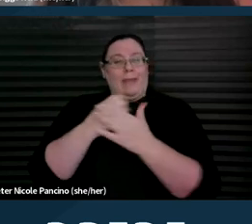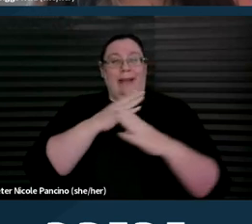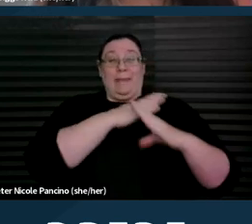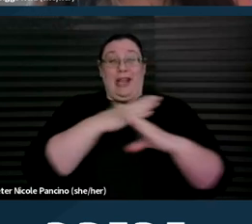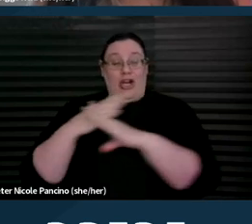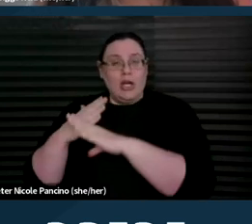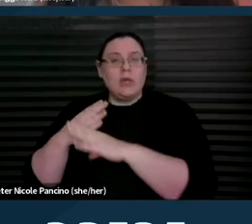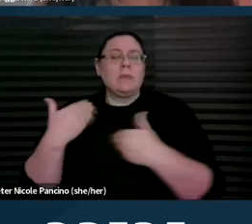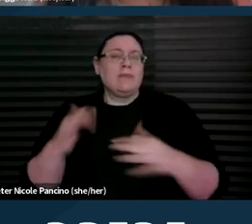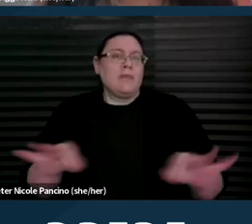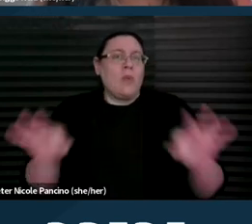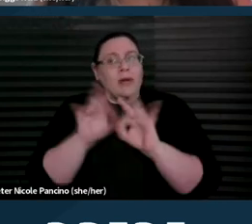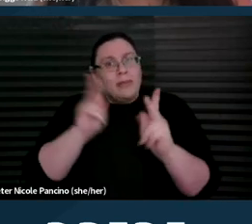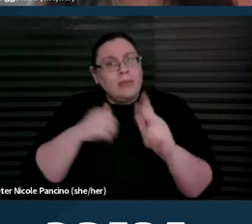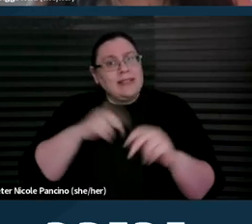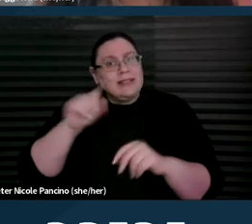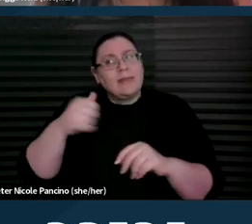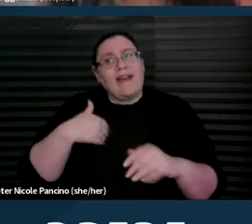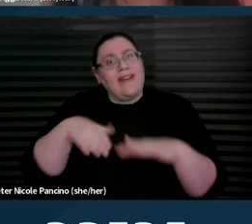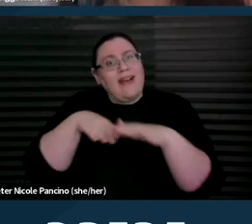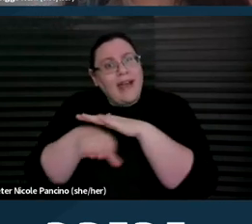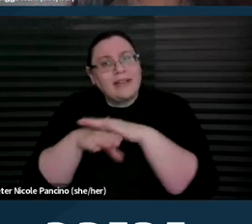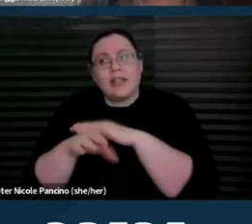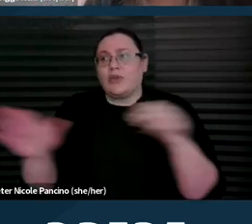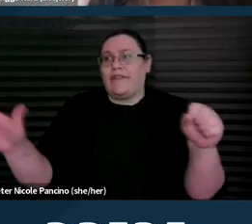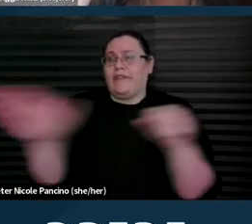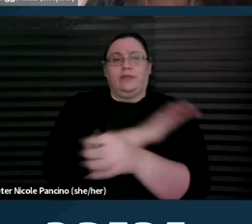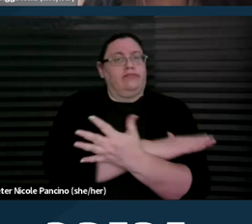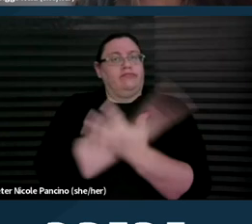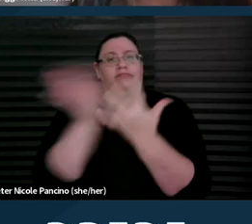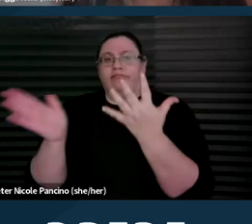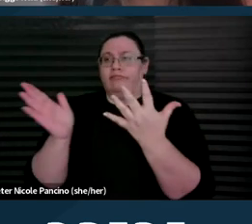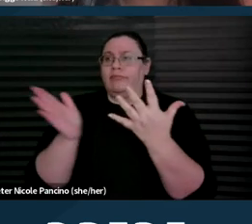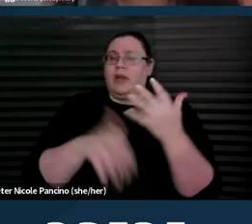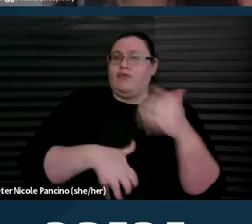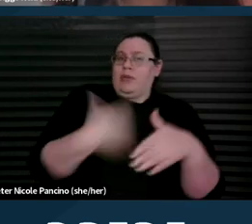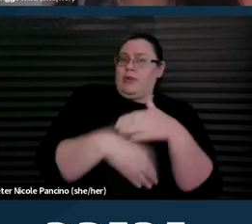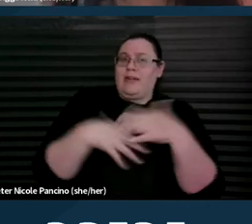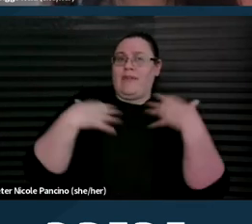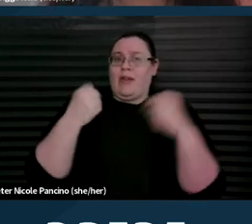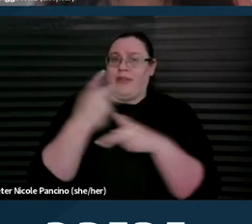with disabilities have access to a full range of reproductive healthcare options, including abortion.